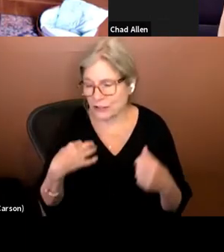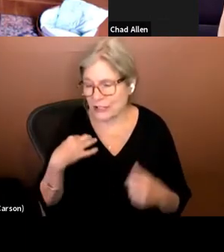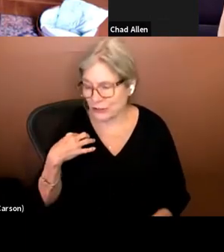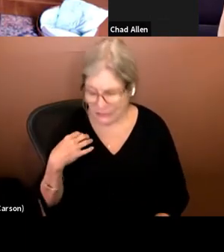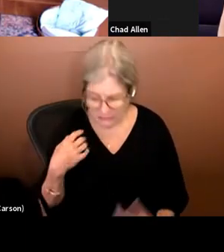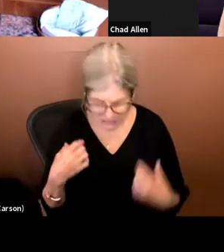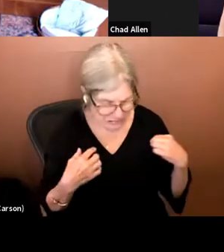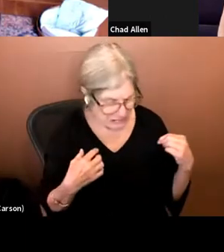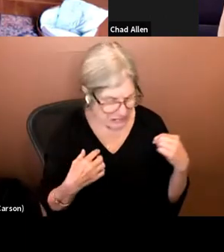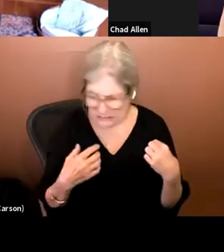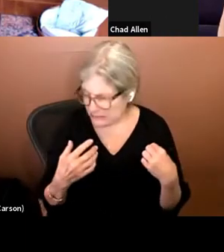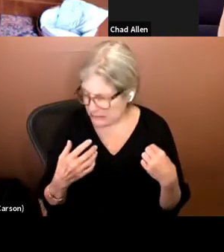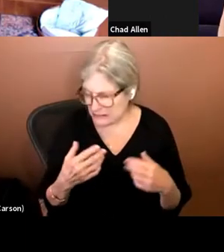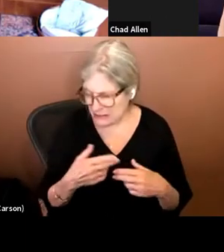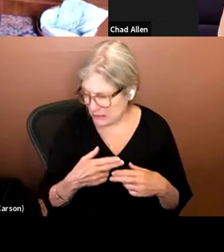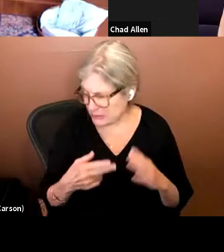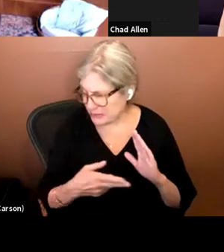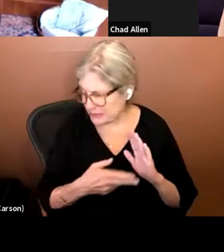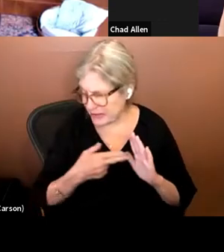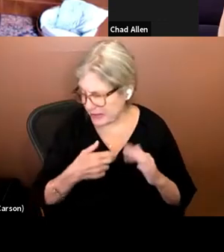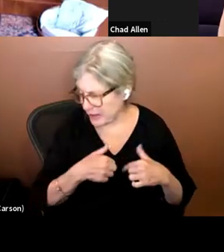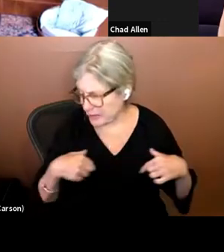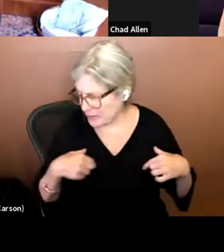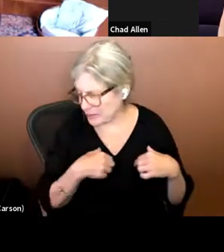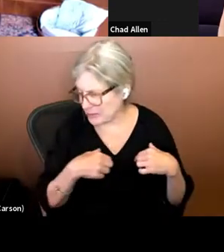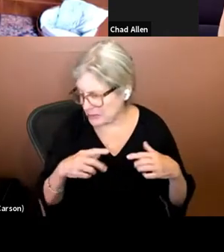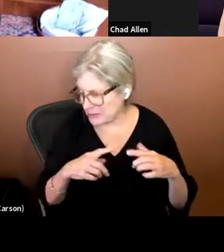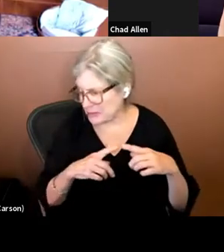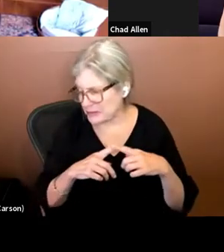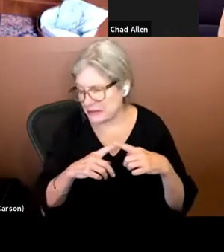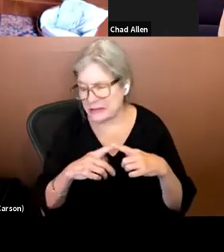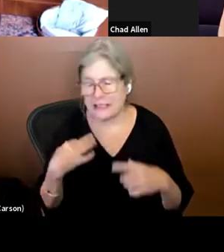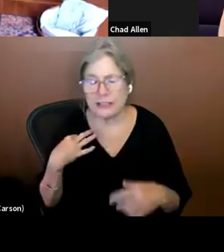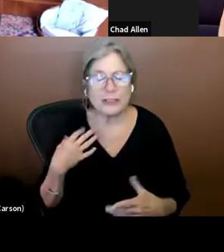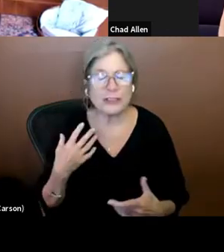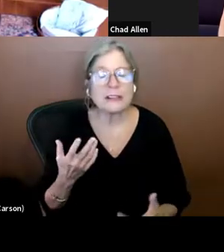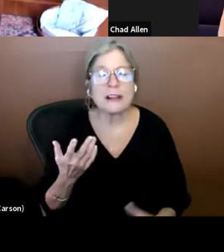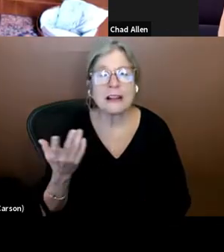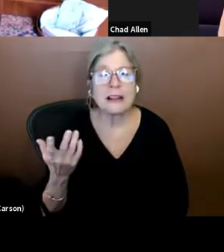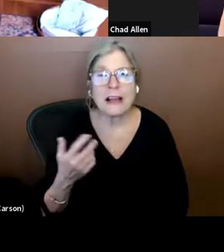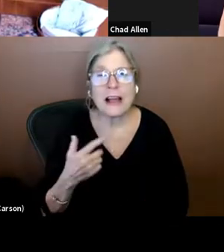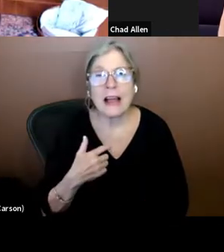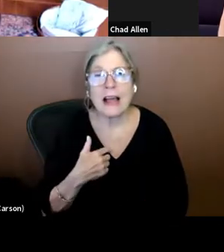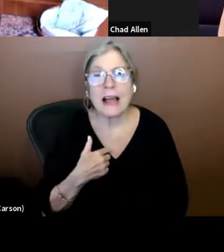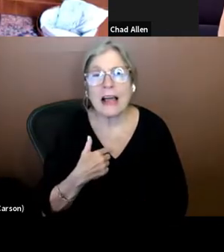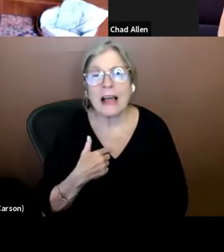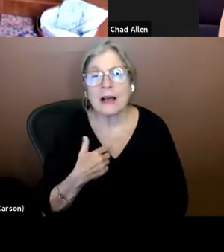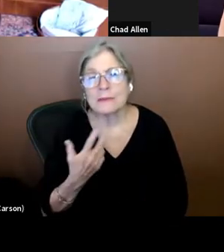promo painted T-shirt kind of thing. I'm sort of a thinner